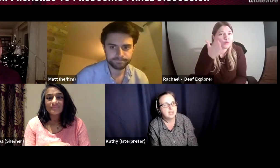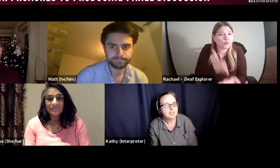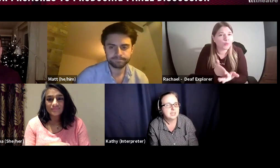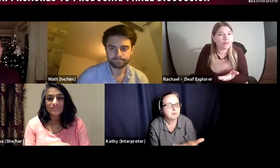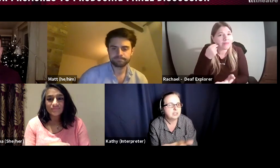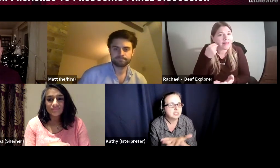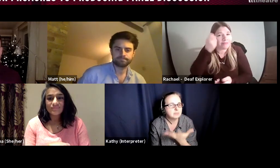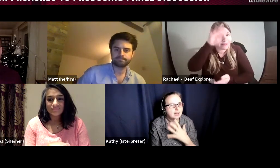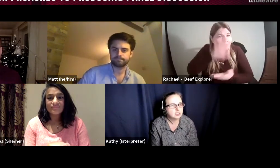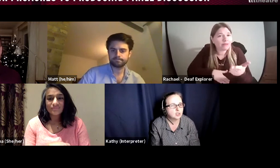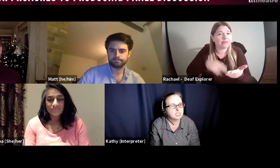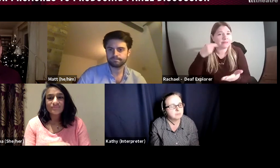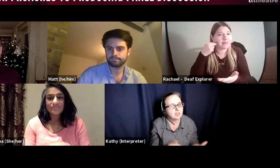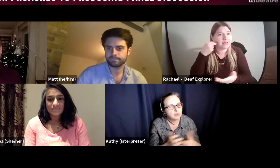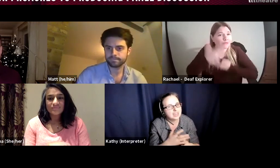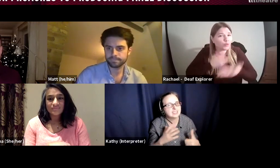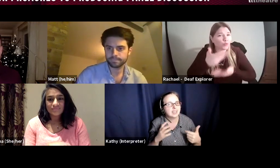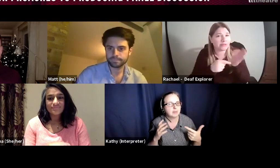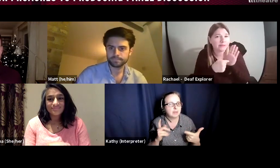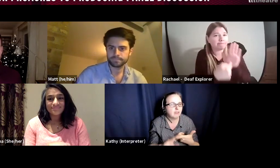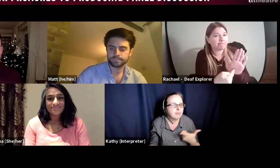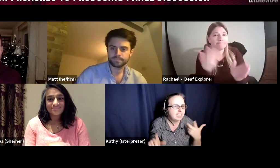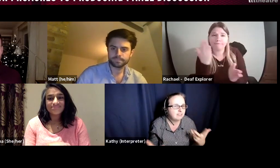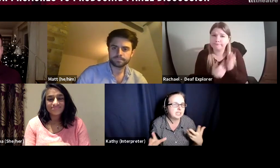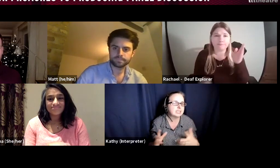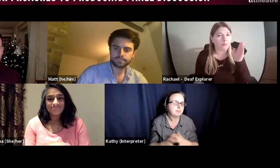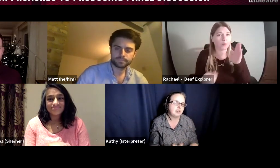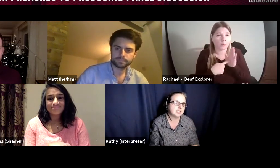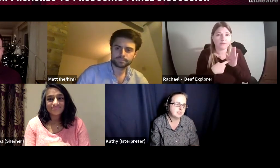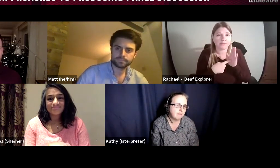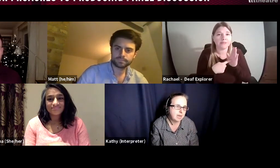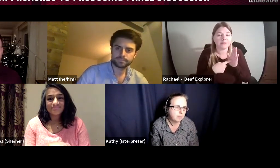Deepa mentioned about stories being authentic and being from the lived experience of deaf people